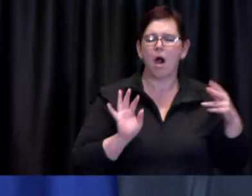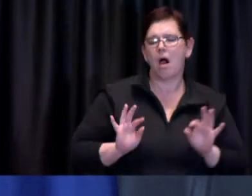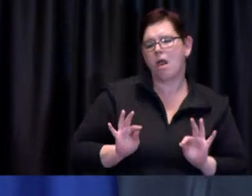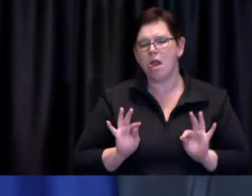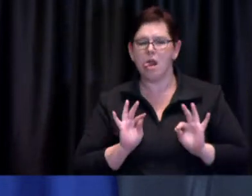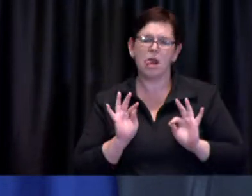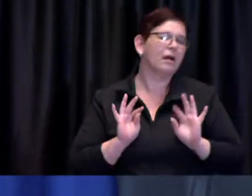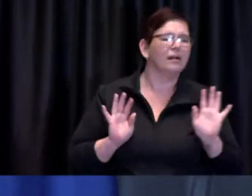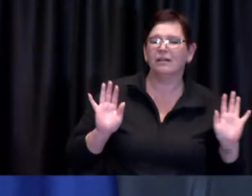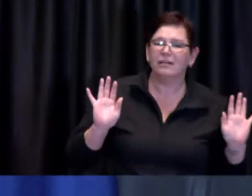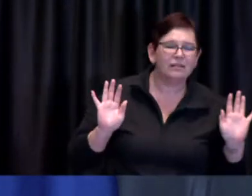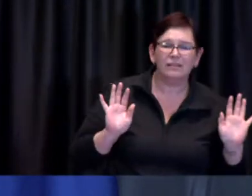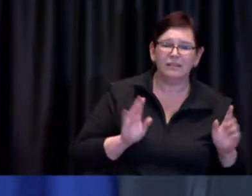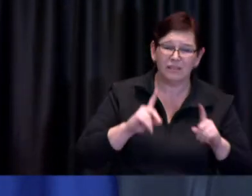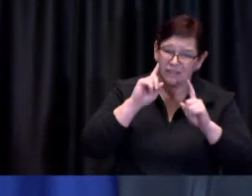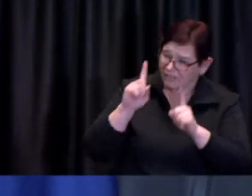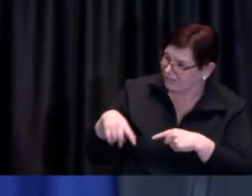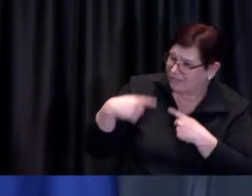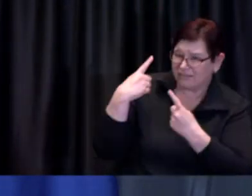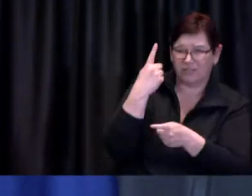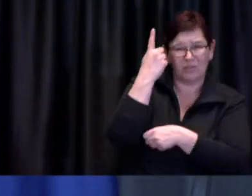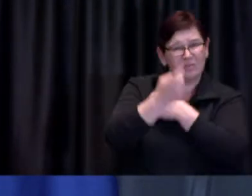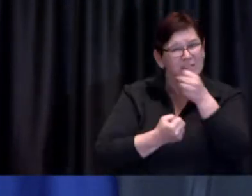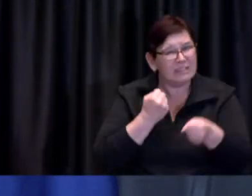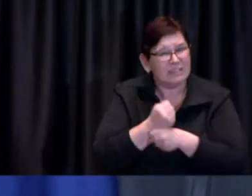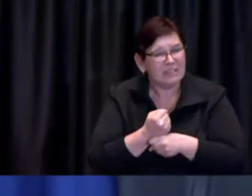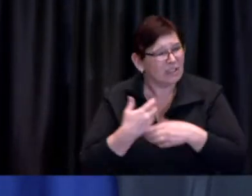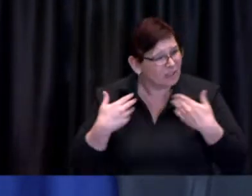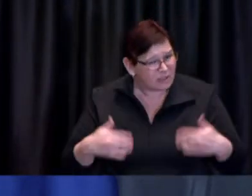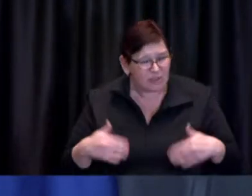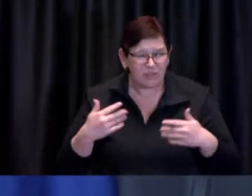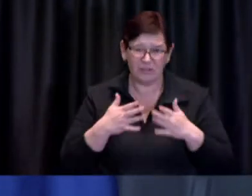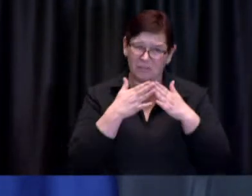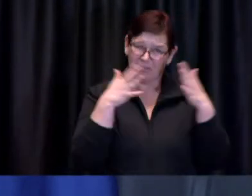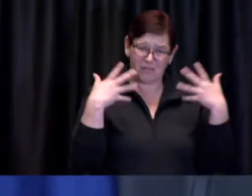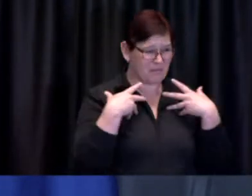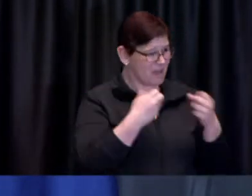the Medical Officer of Health and her team have come forward to me with advice with respect to